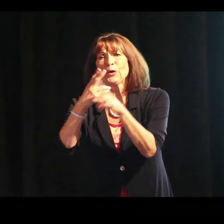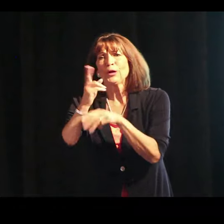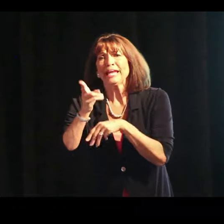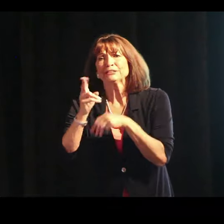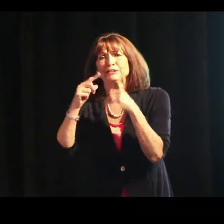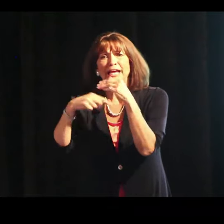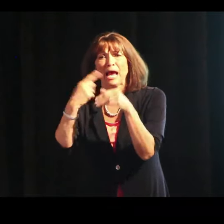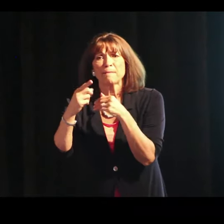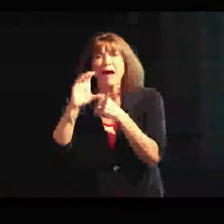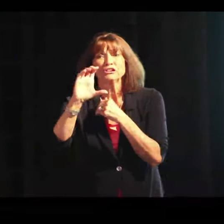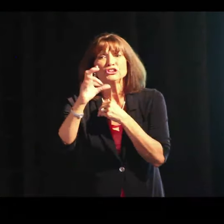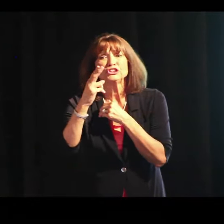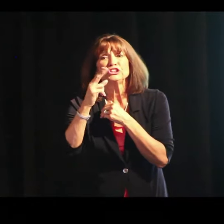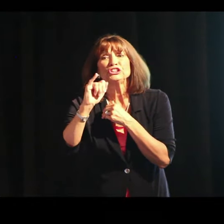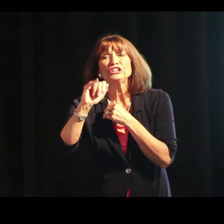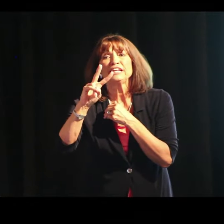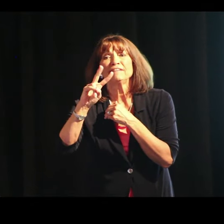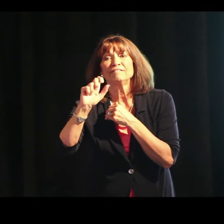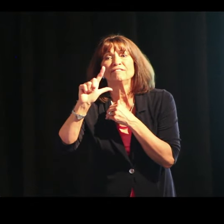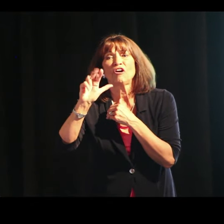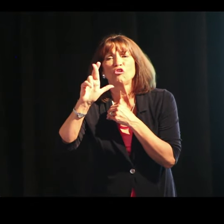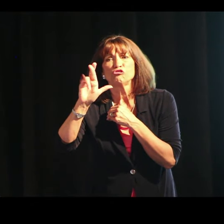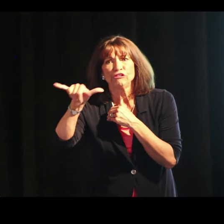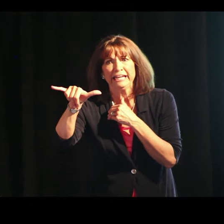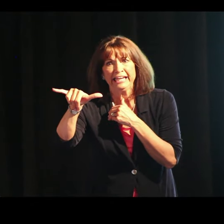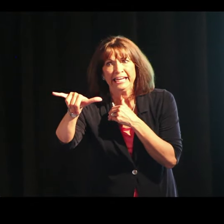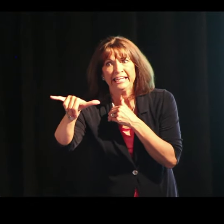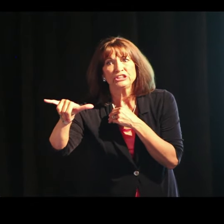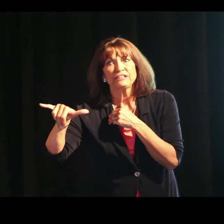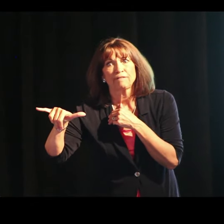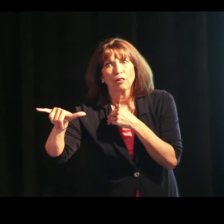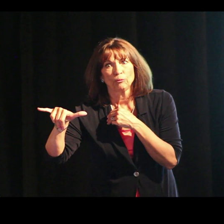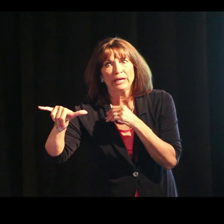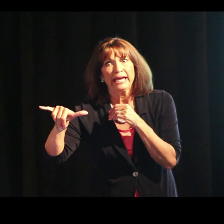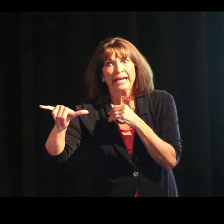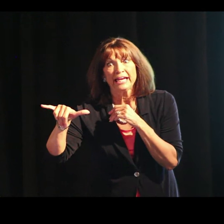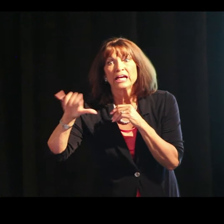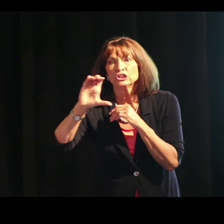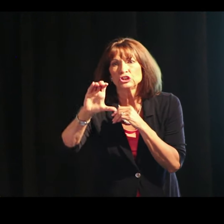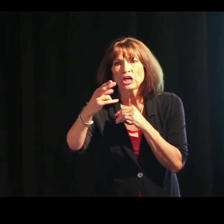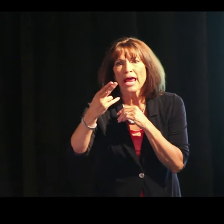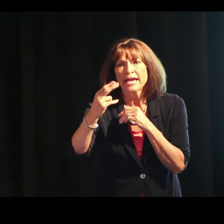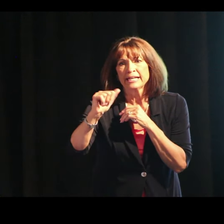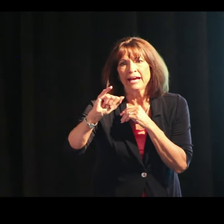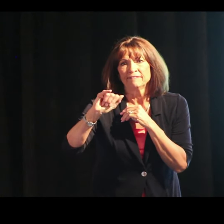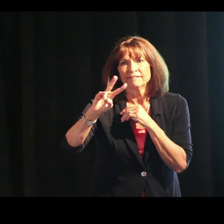And in world history, we were studying chivalry,